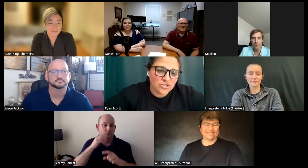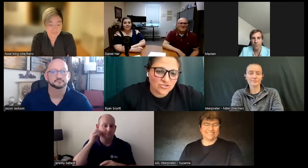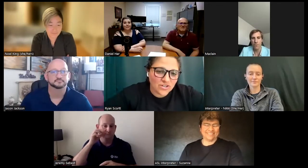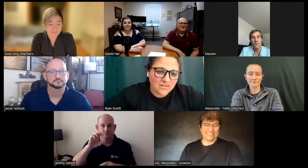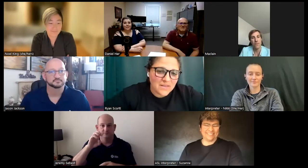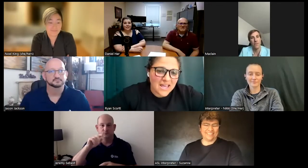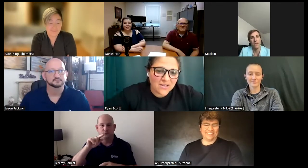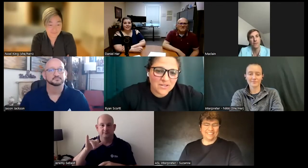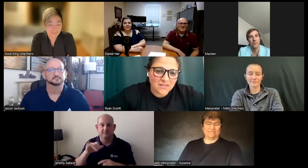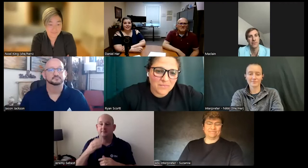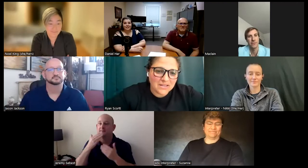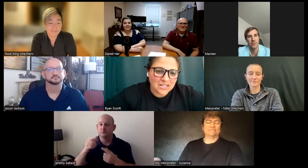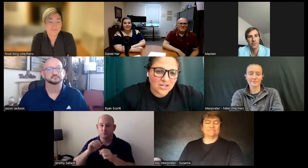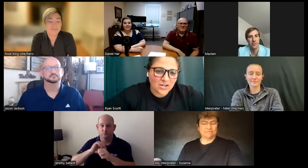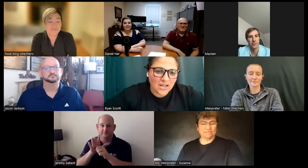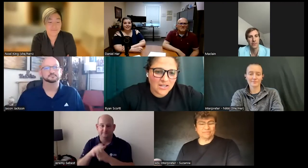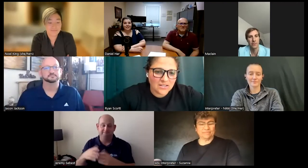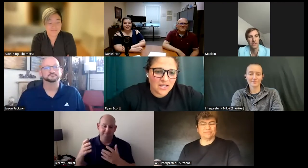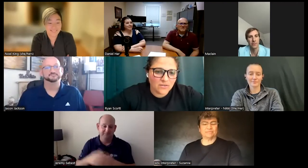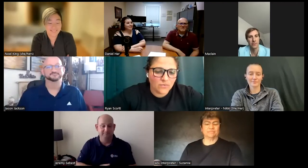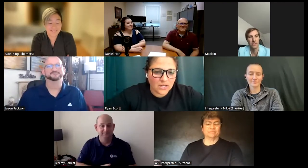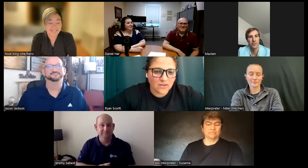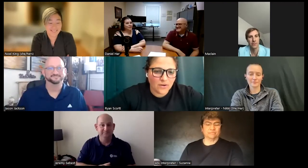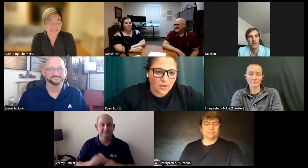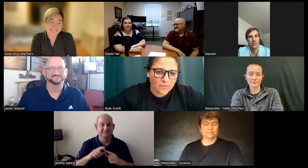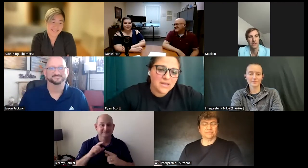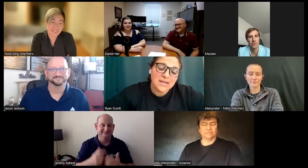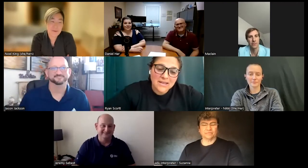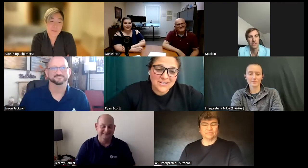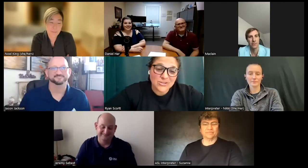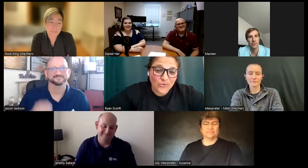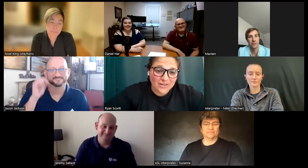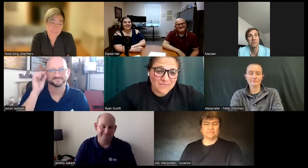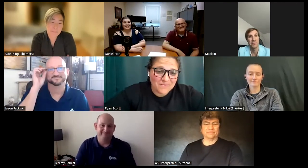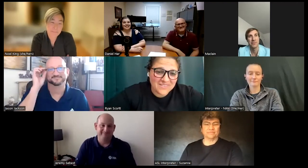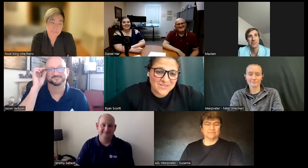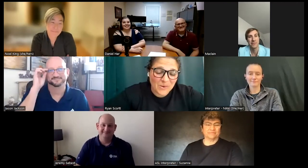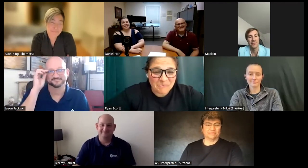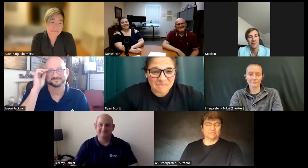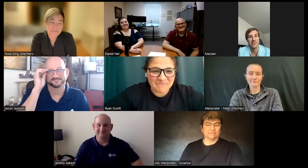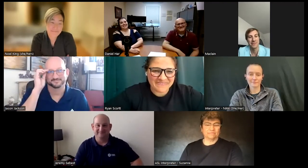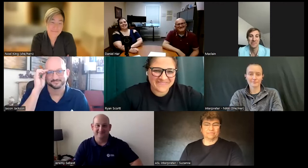children and we have been here and kind of working from home since Covid. So,